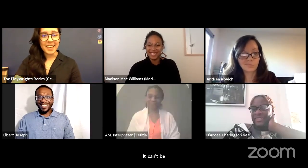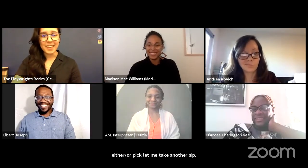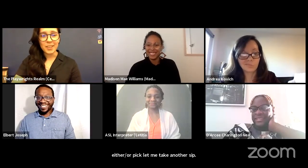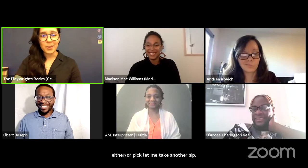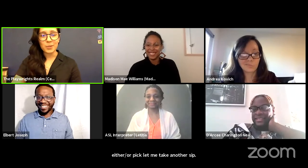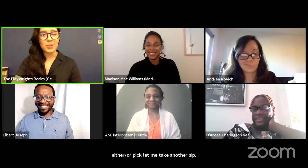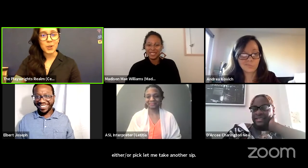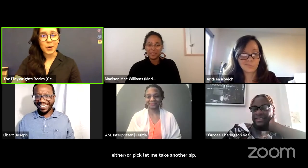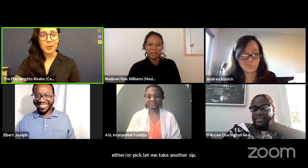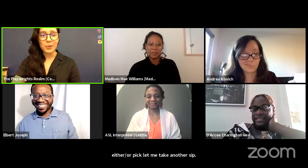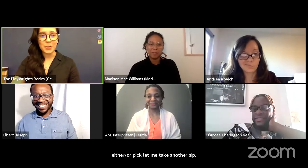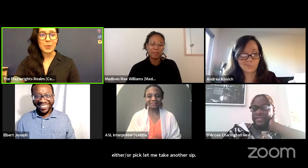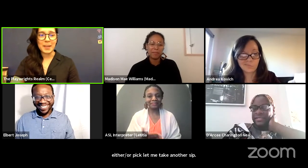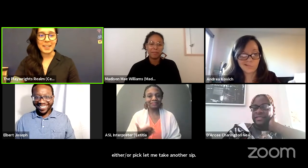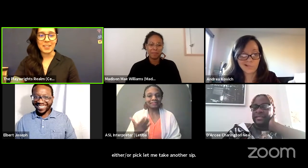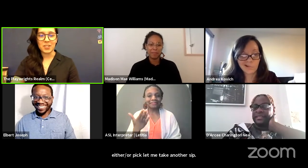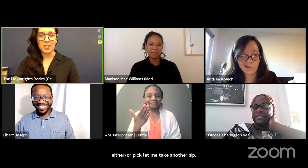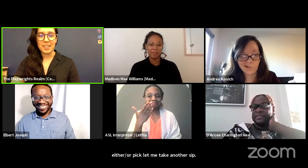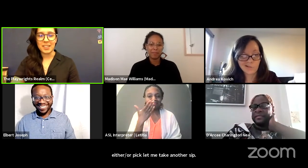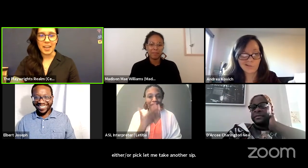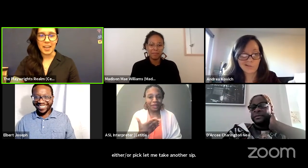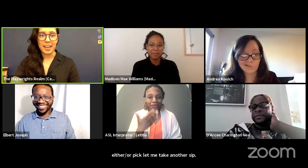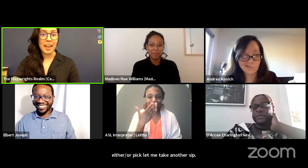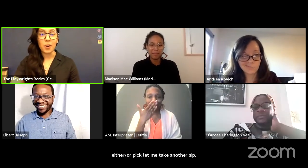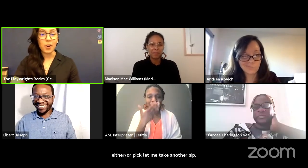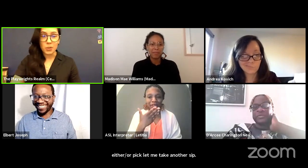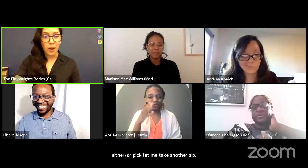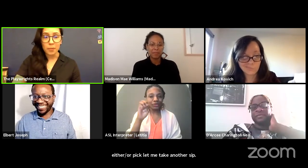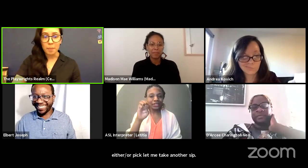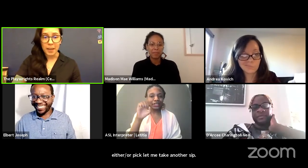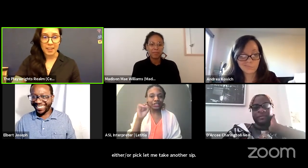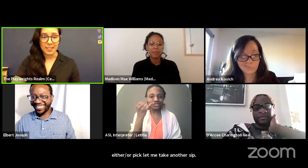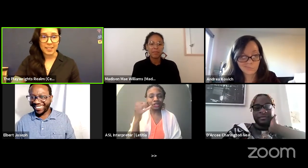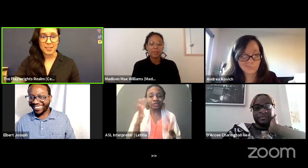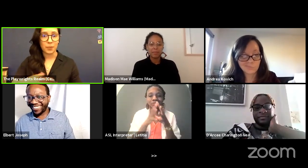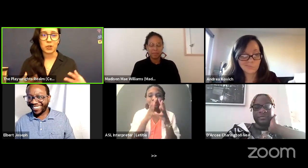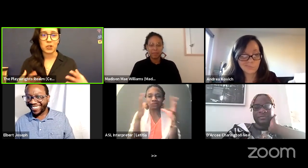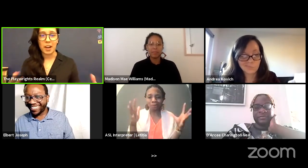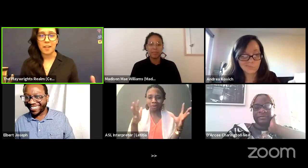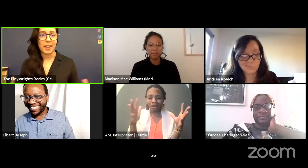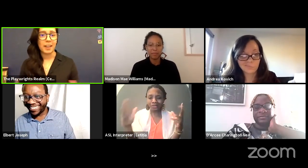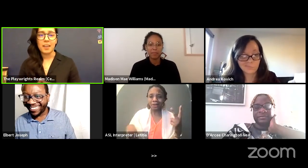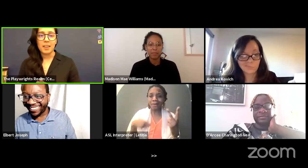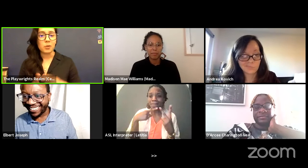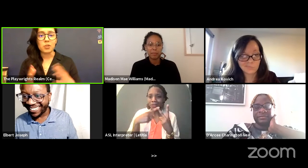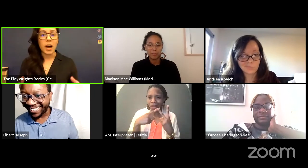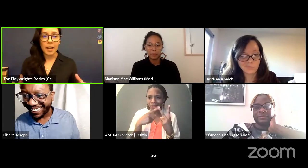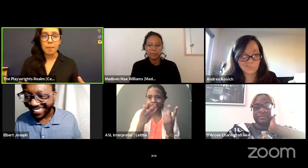Thank you so, so much E.J, and to all of the panelists for sharing your time